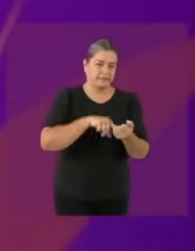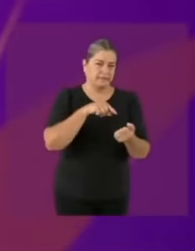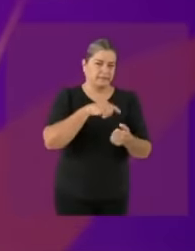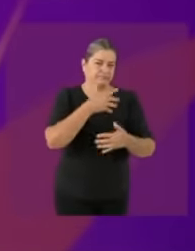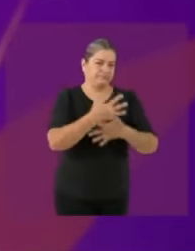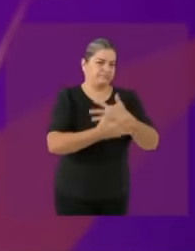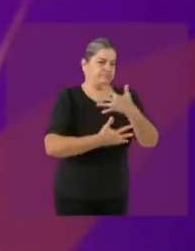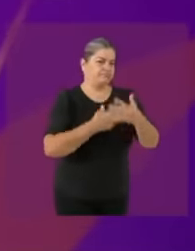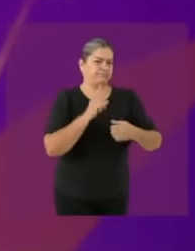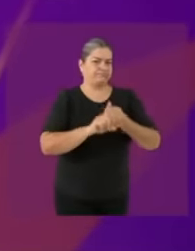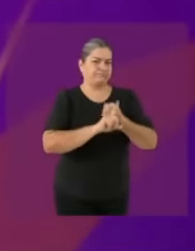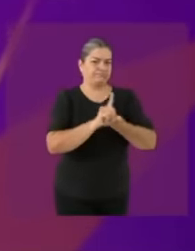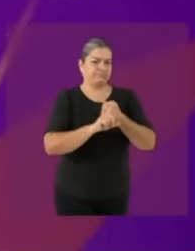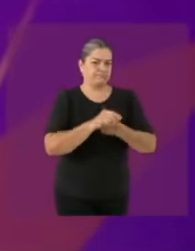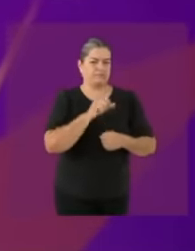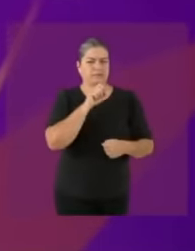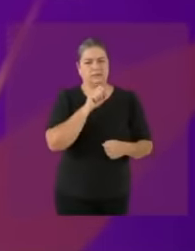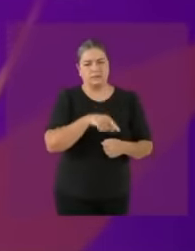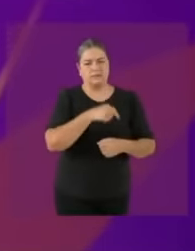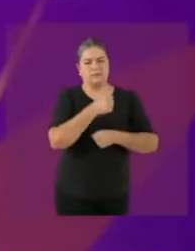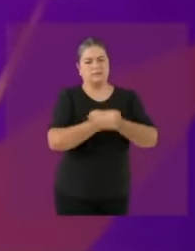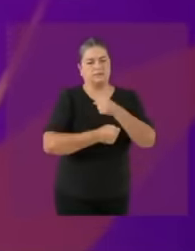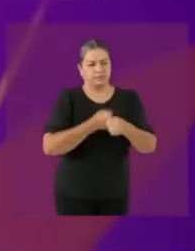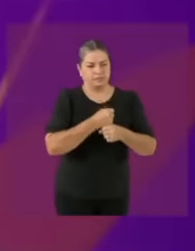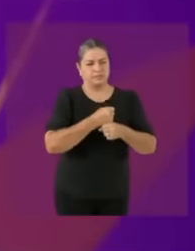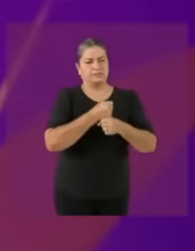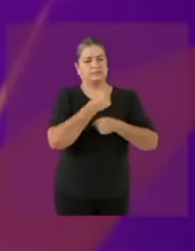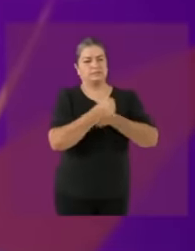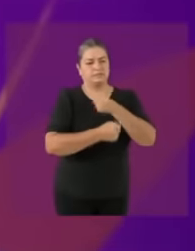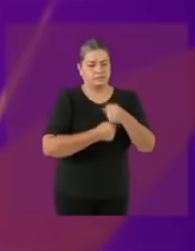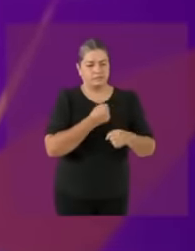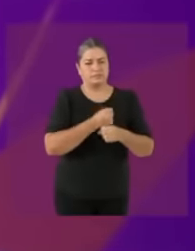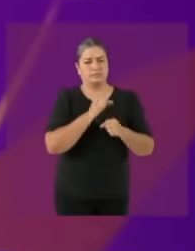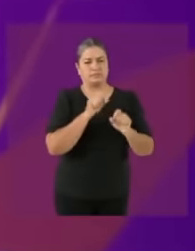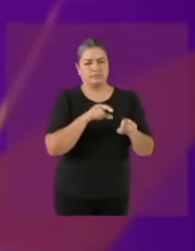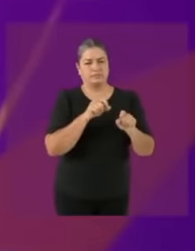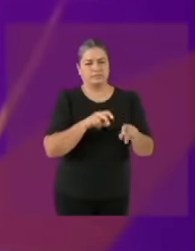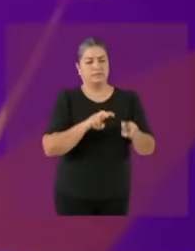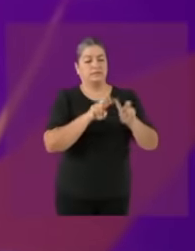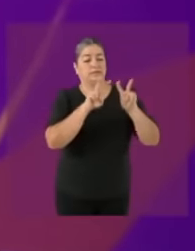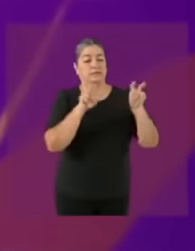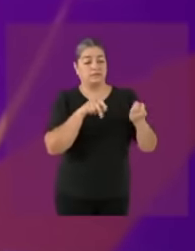great scandals that in the issue of the works that in the issue of the procedures so that no